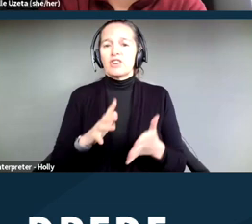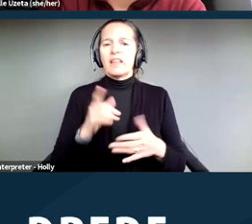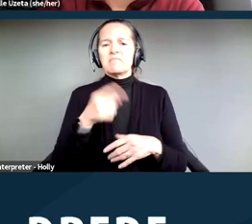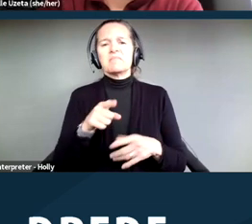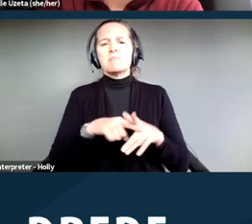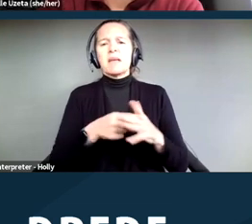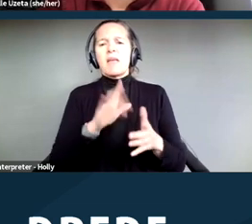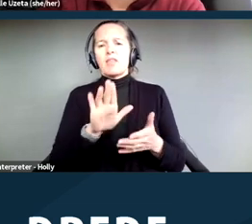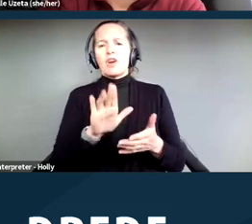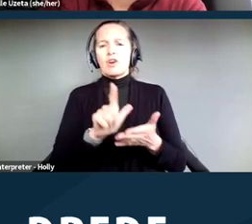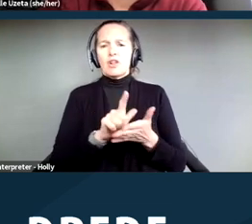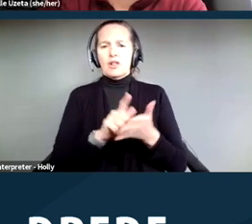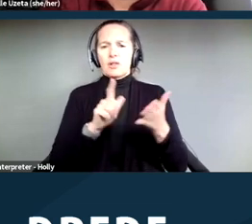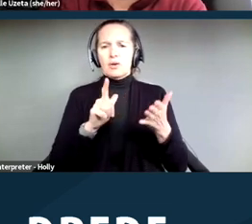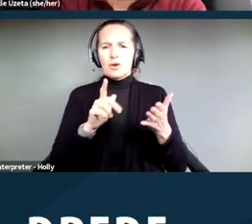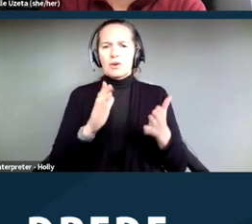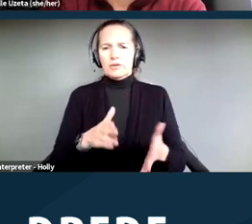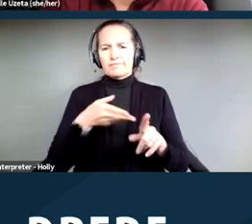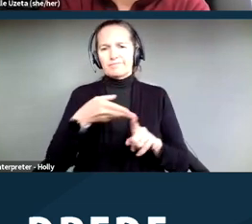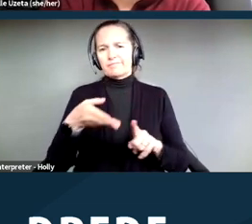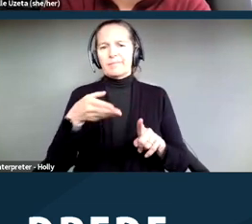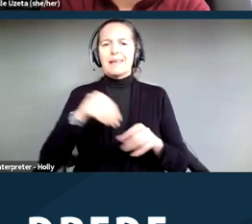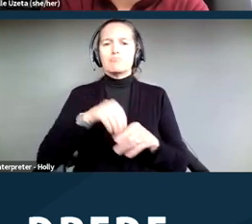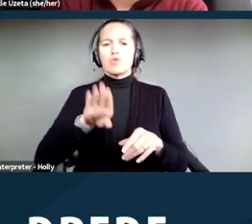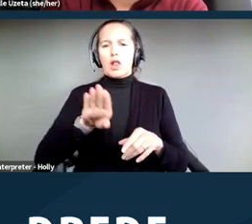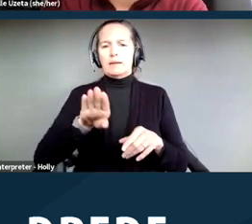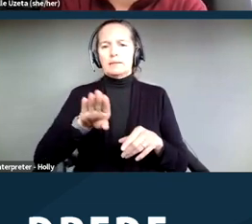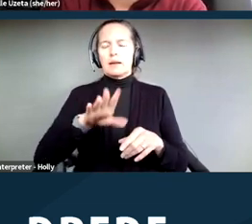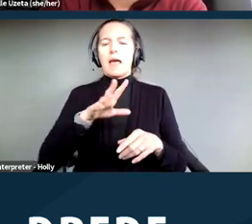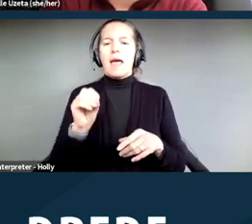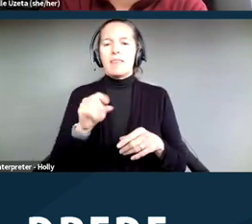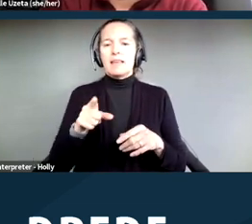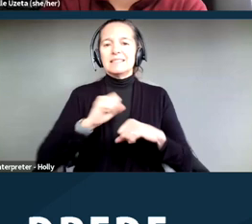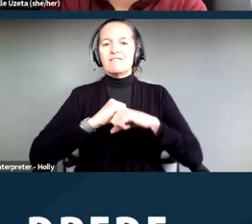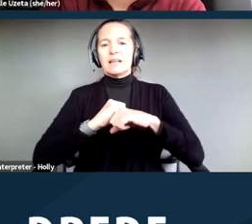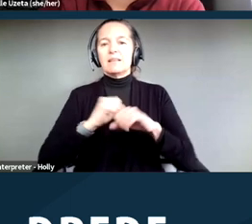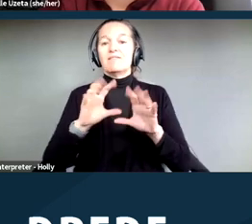the Legal Aid Society in Brooklyn, where they defended families at risk of eviction from some